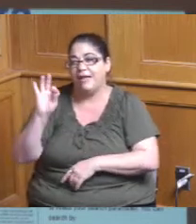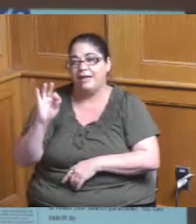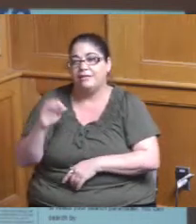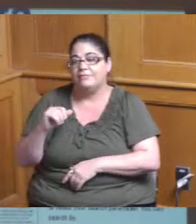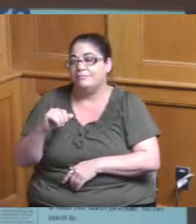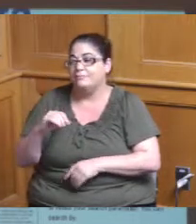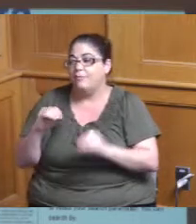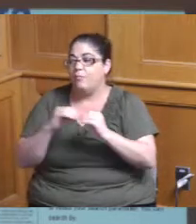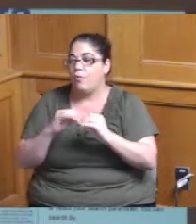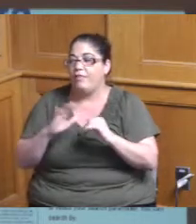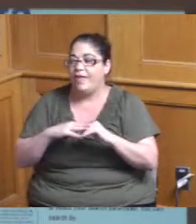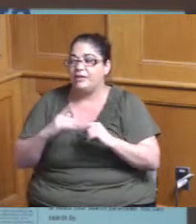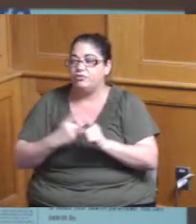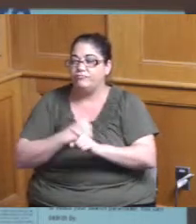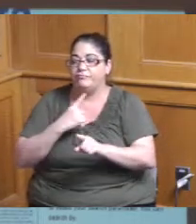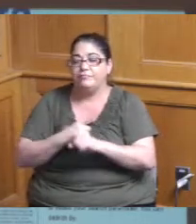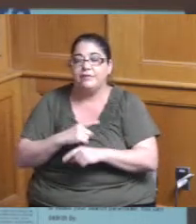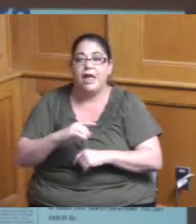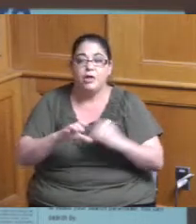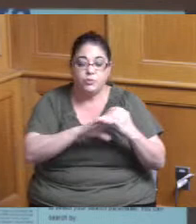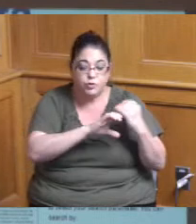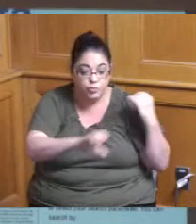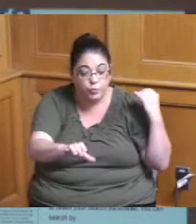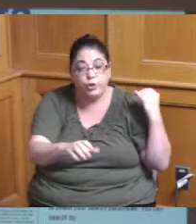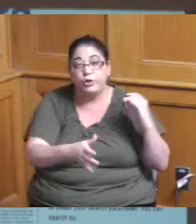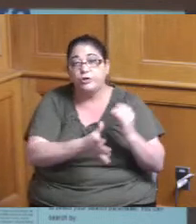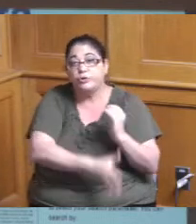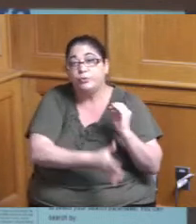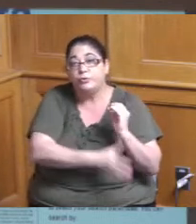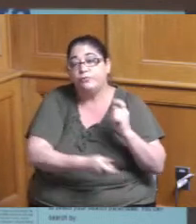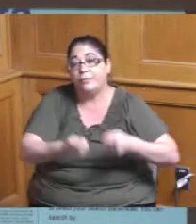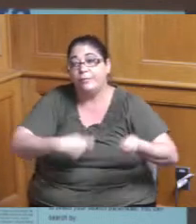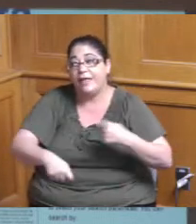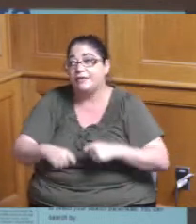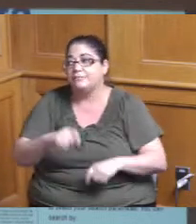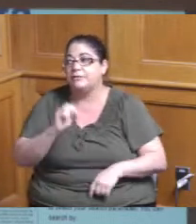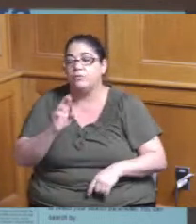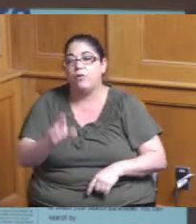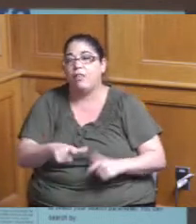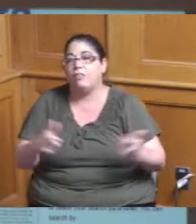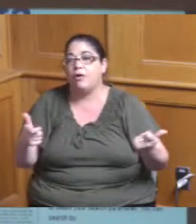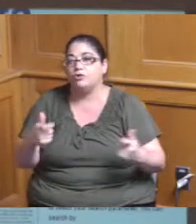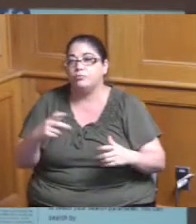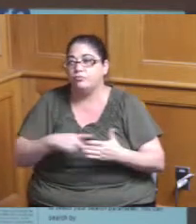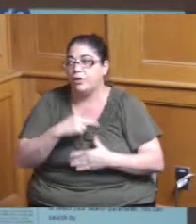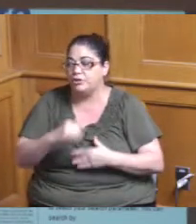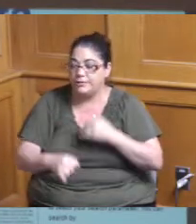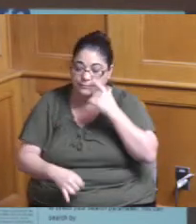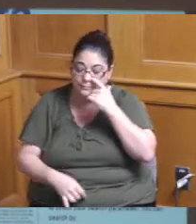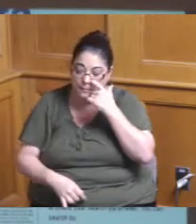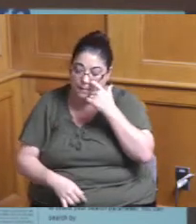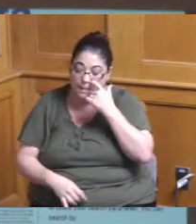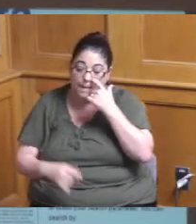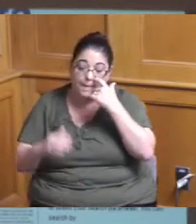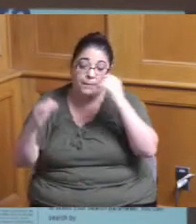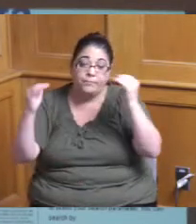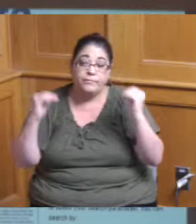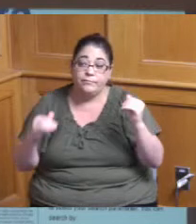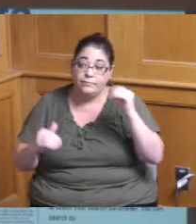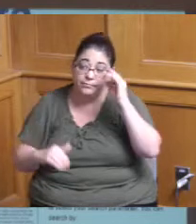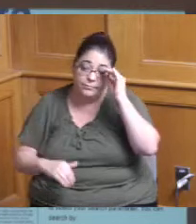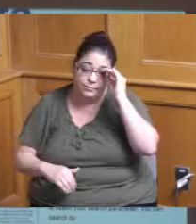sewer replacement projects to our large CIP projects so we have that we also have been